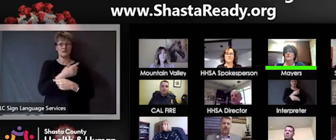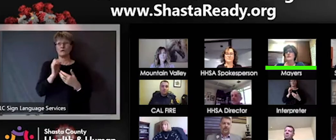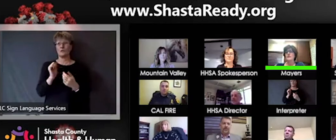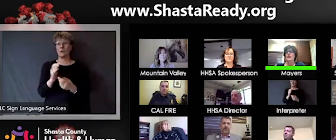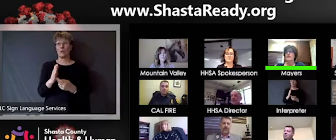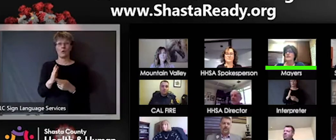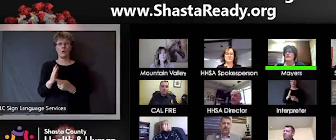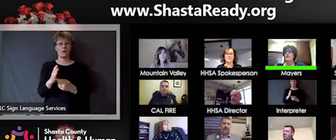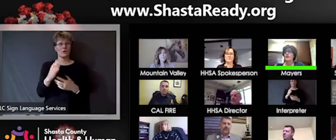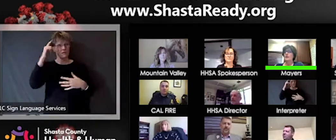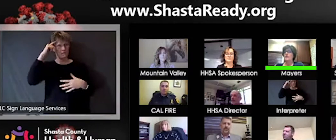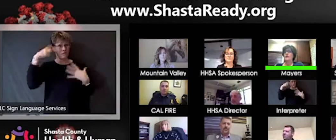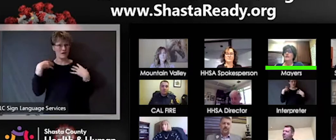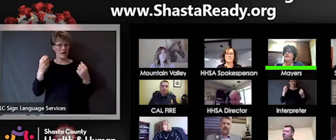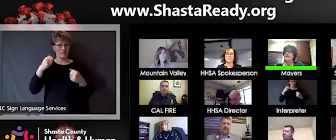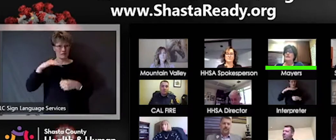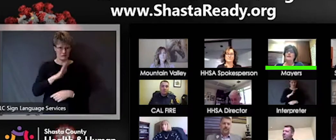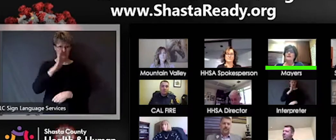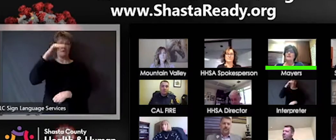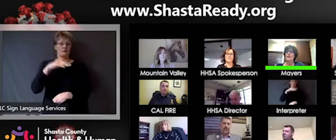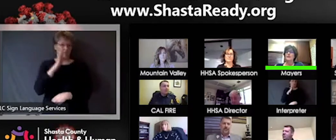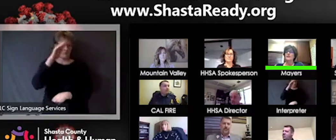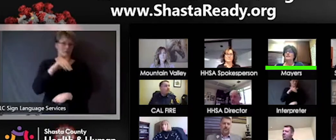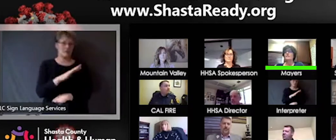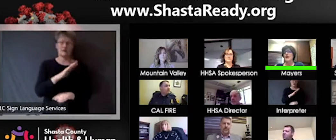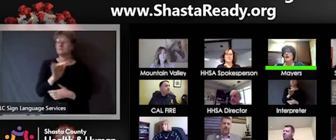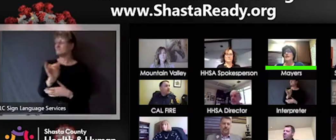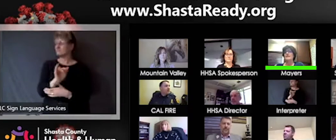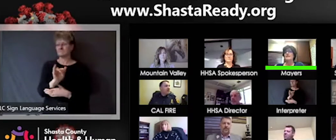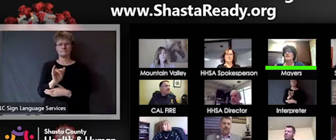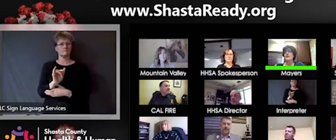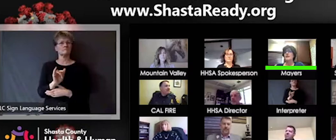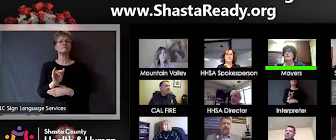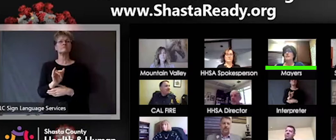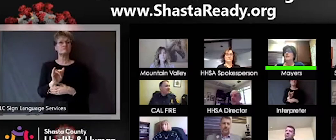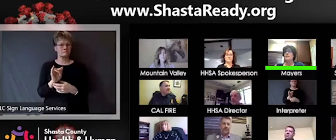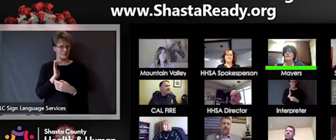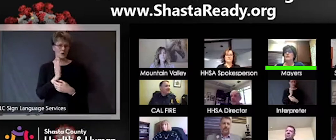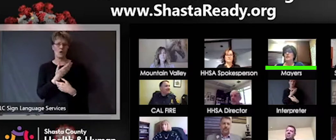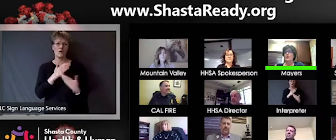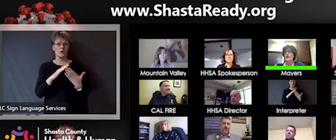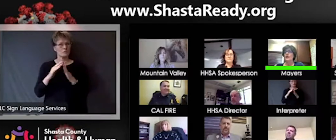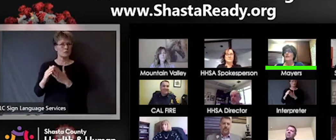gratitude to our community the same thing - lunches, masks notes of support and